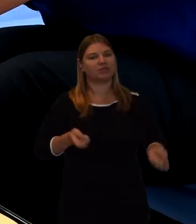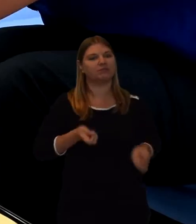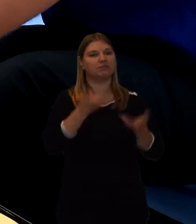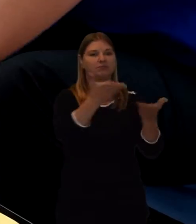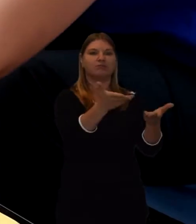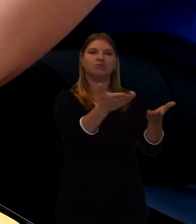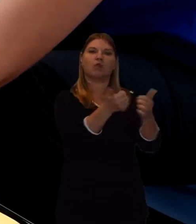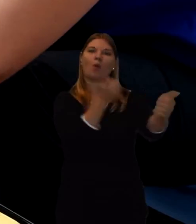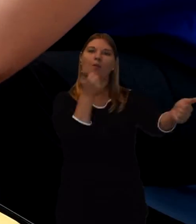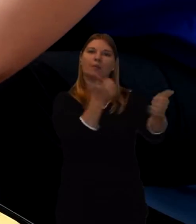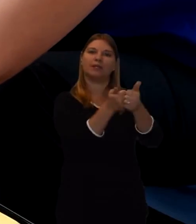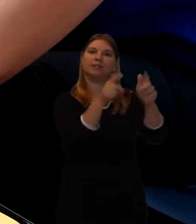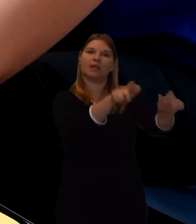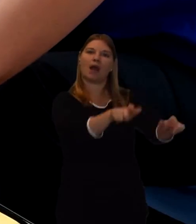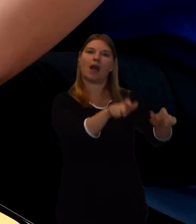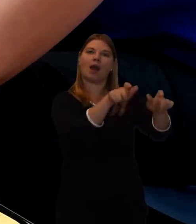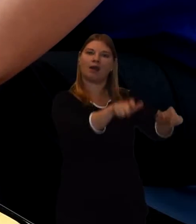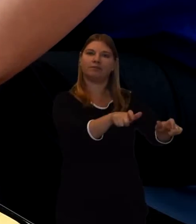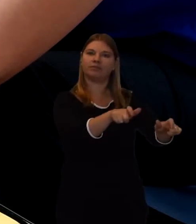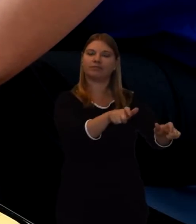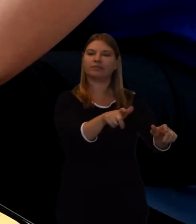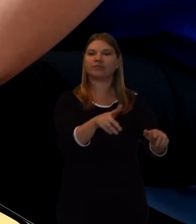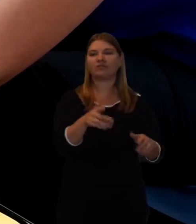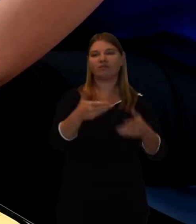When people find out that there's been a death in the family.